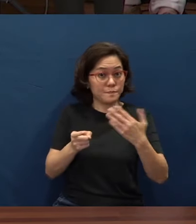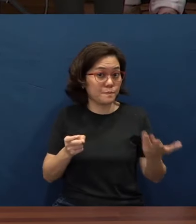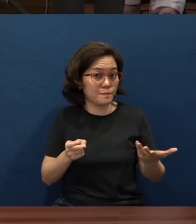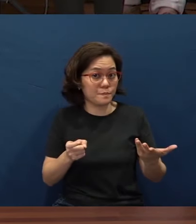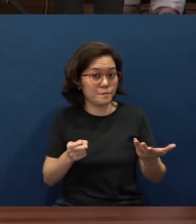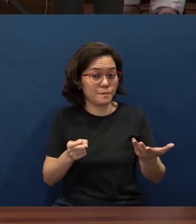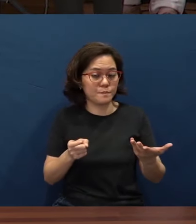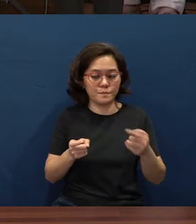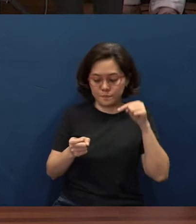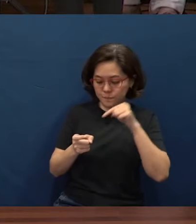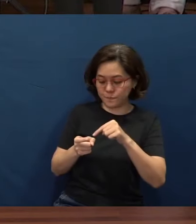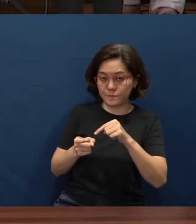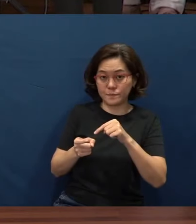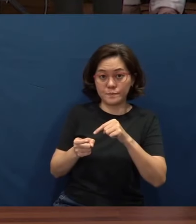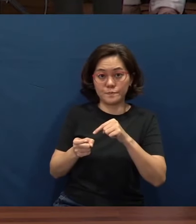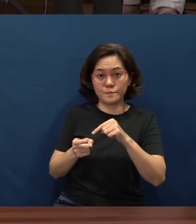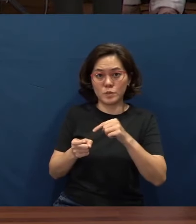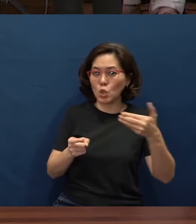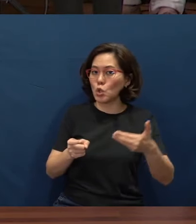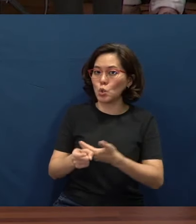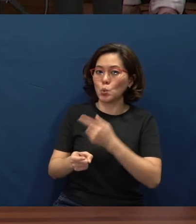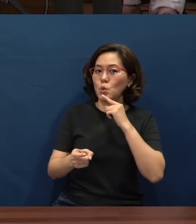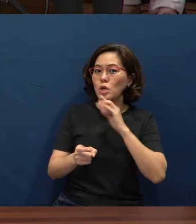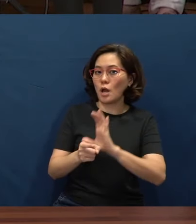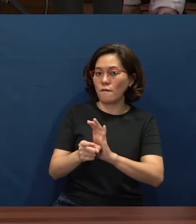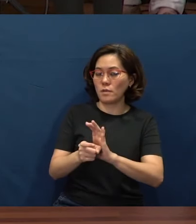“This cup is the new covenant in My blood;